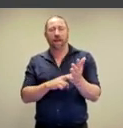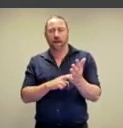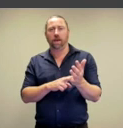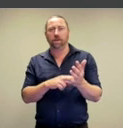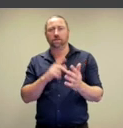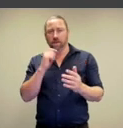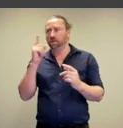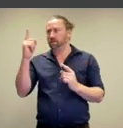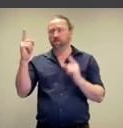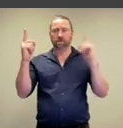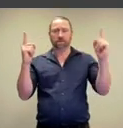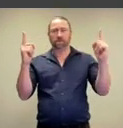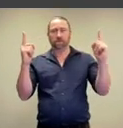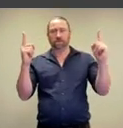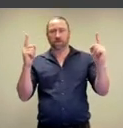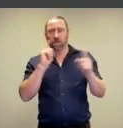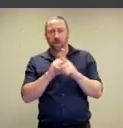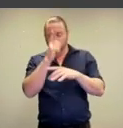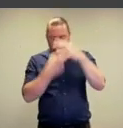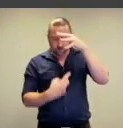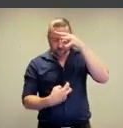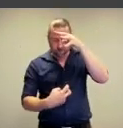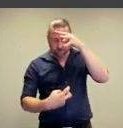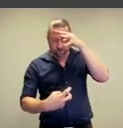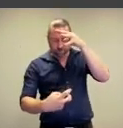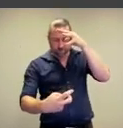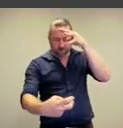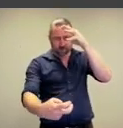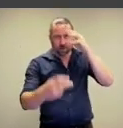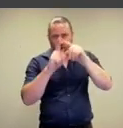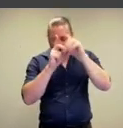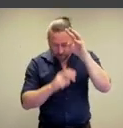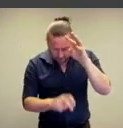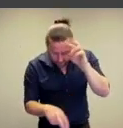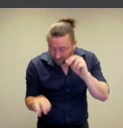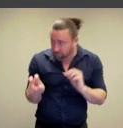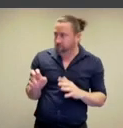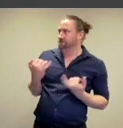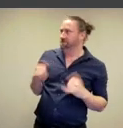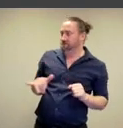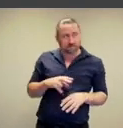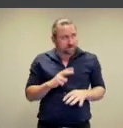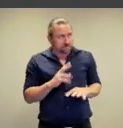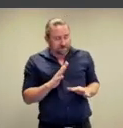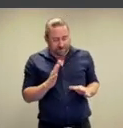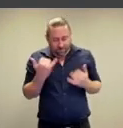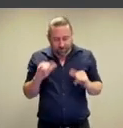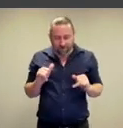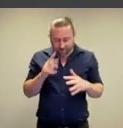Iliane says that she would crawl between their bodies. Hopefully low enough to not be at an